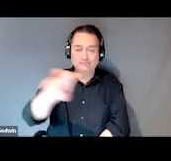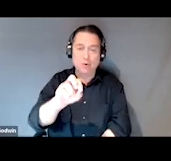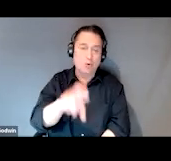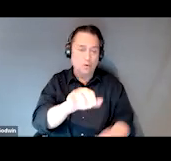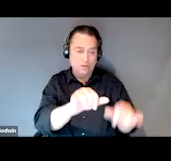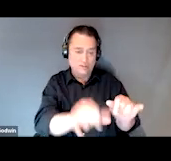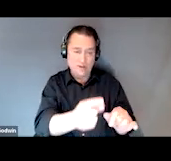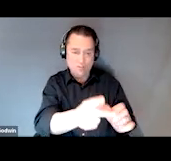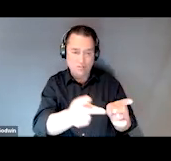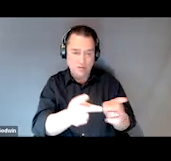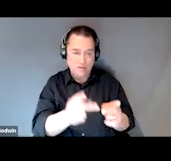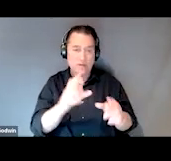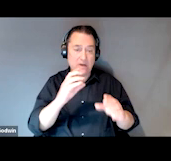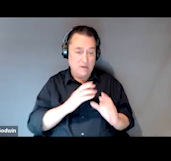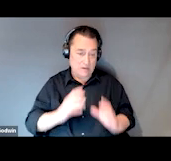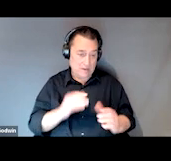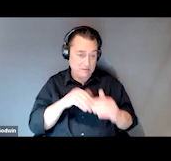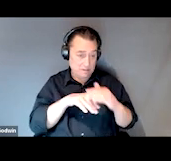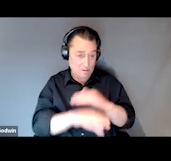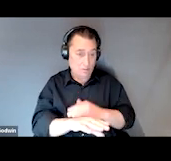that clients can come in and go as they please.